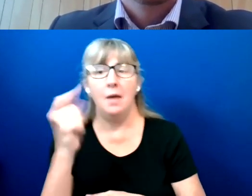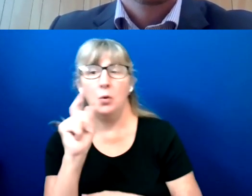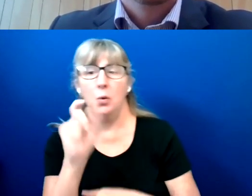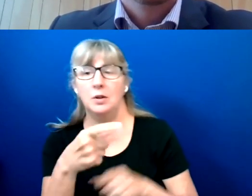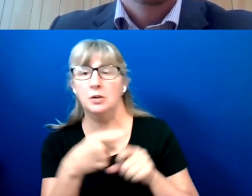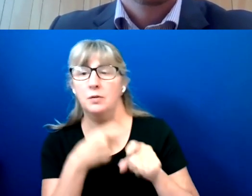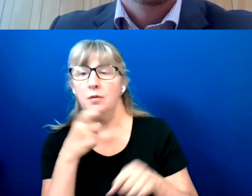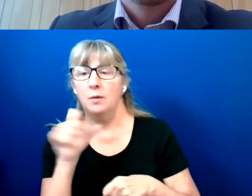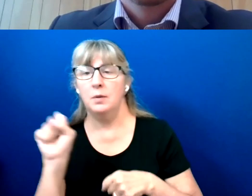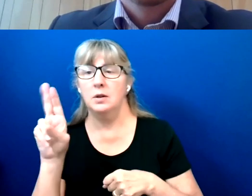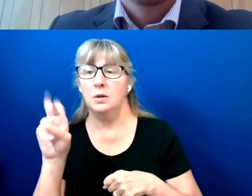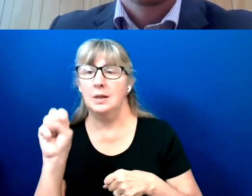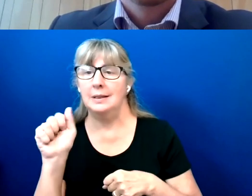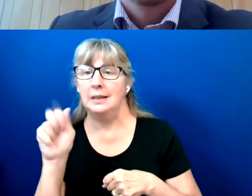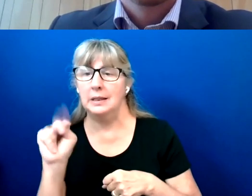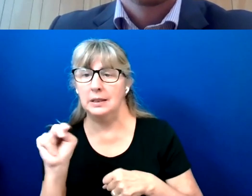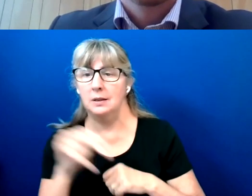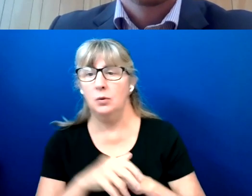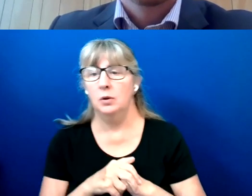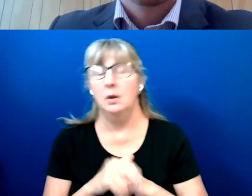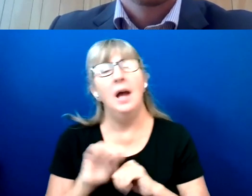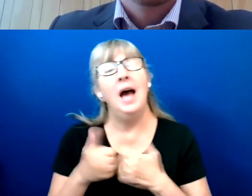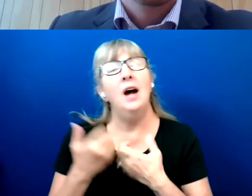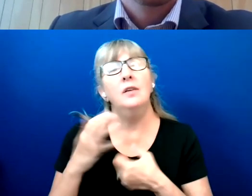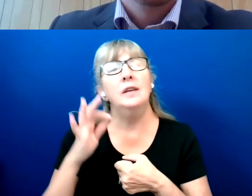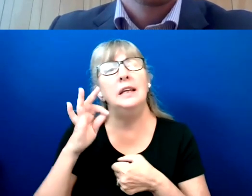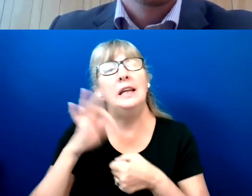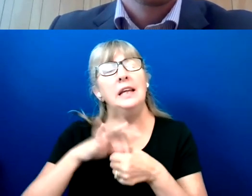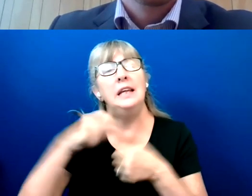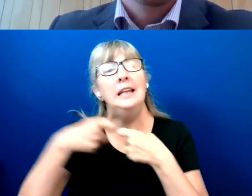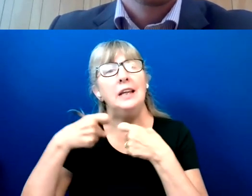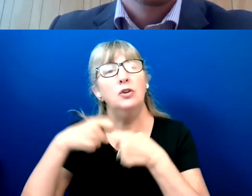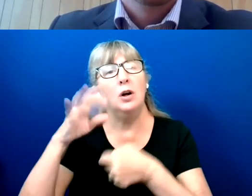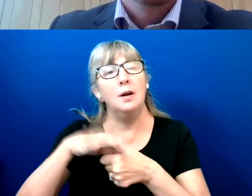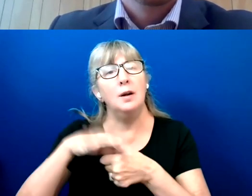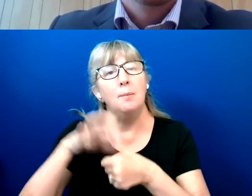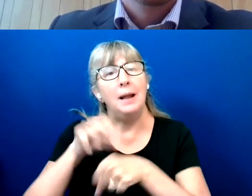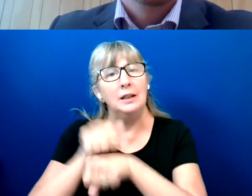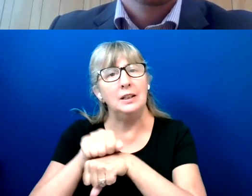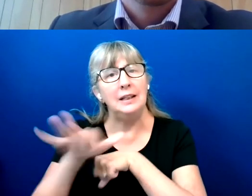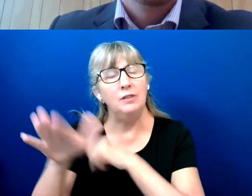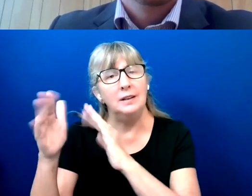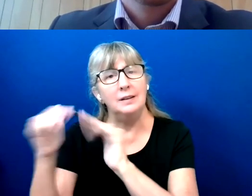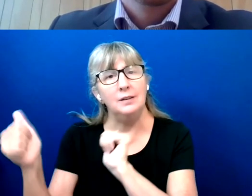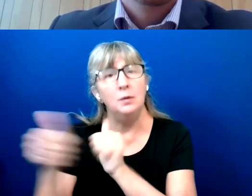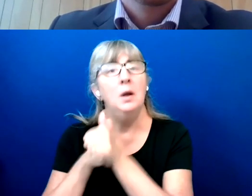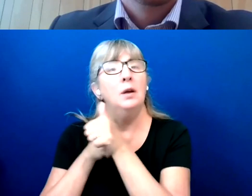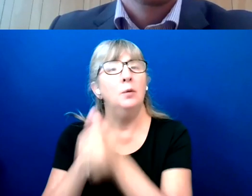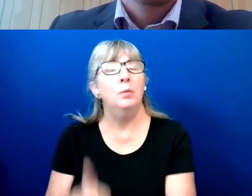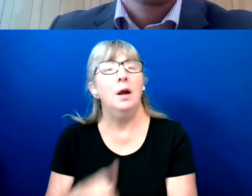How does the electronic ballot delivery system relay to security requirements?